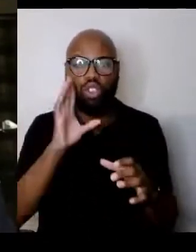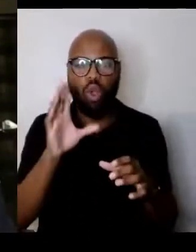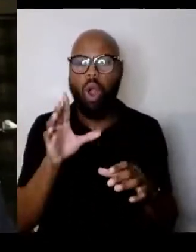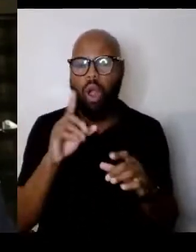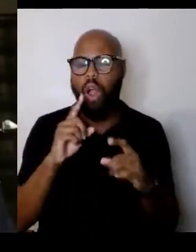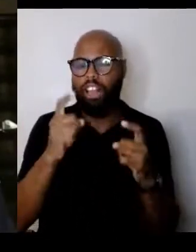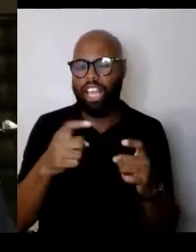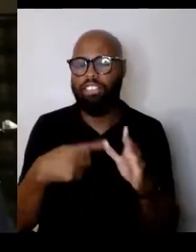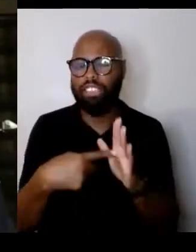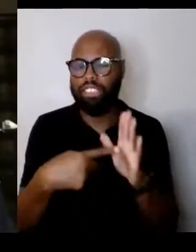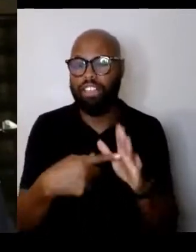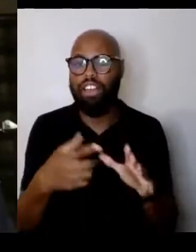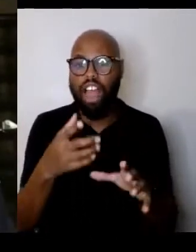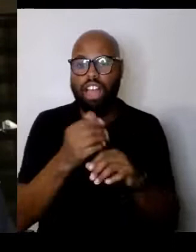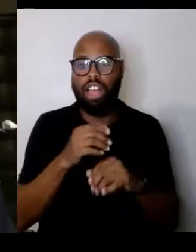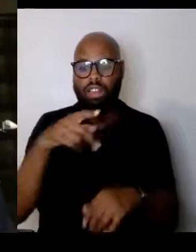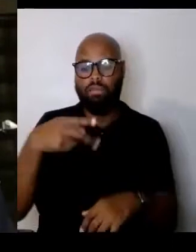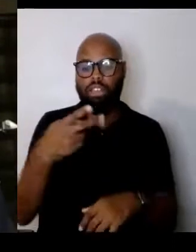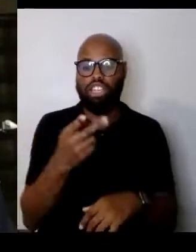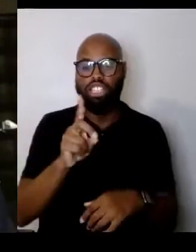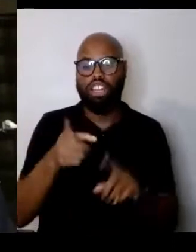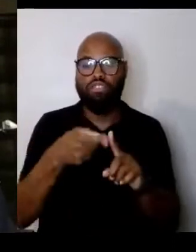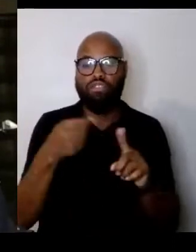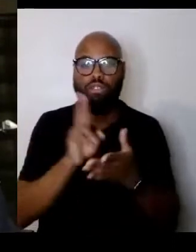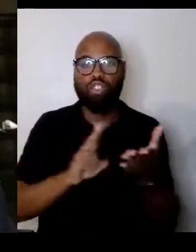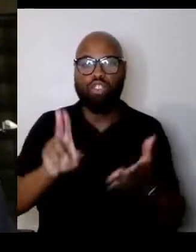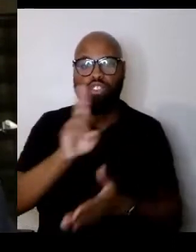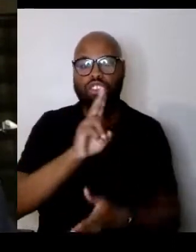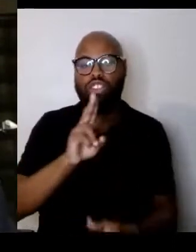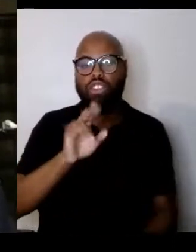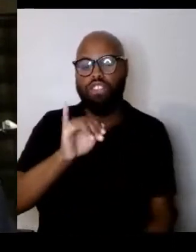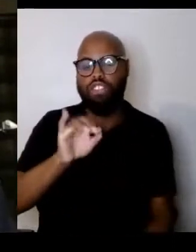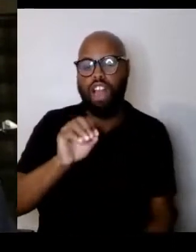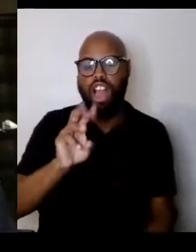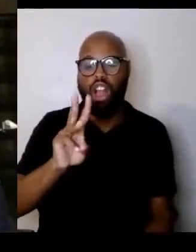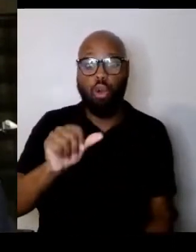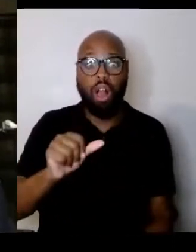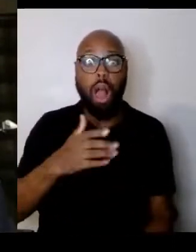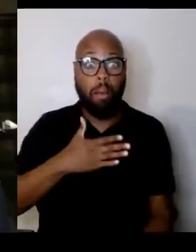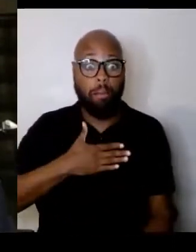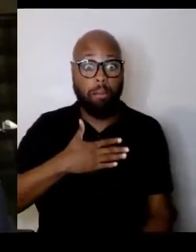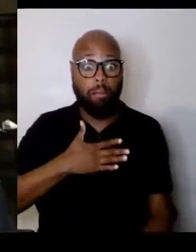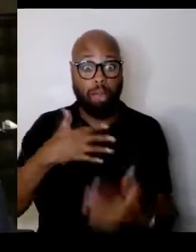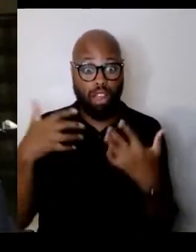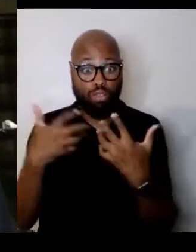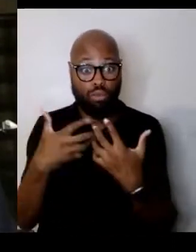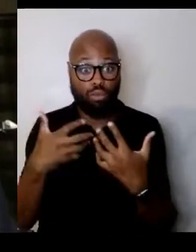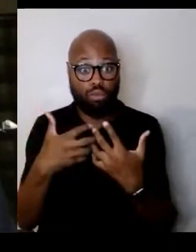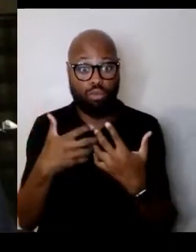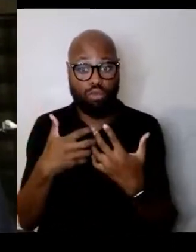I received my PhD from the University of Iowa and my roommate is German